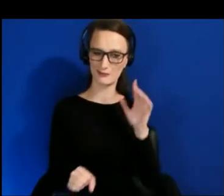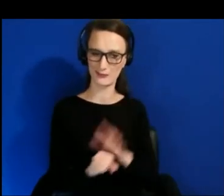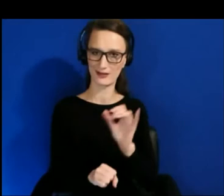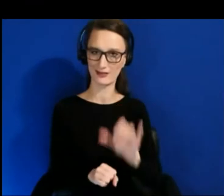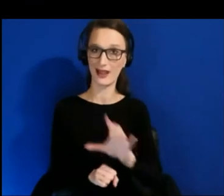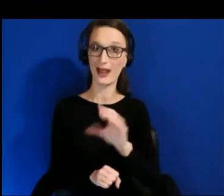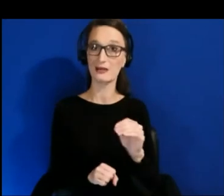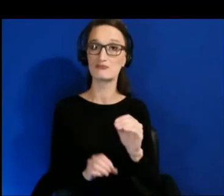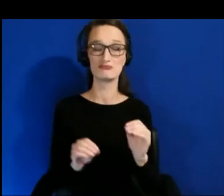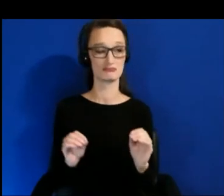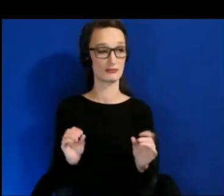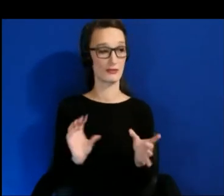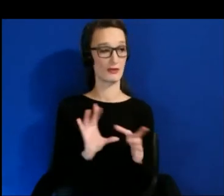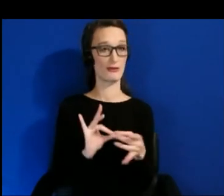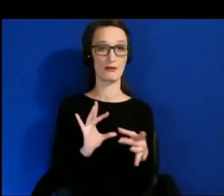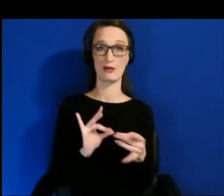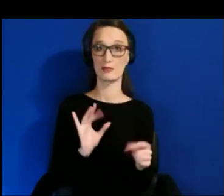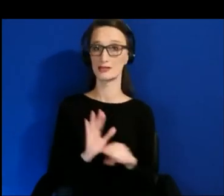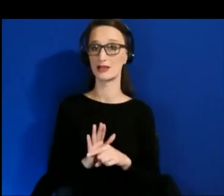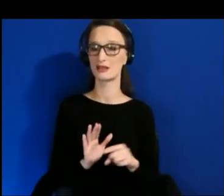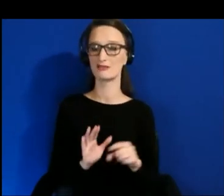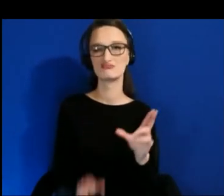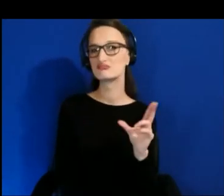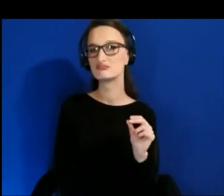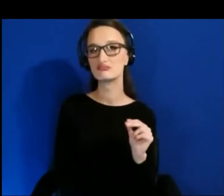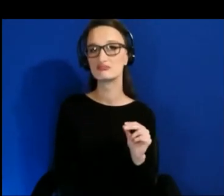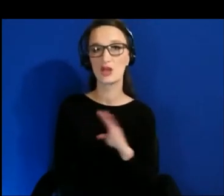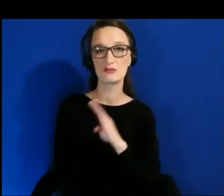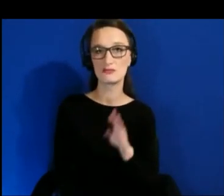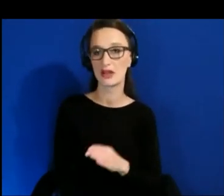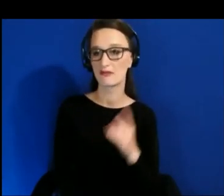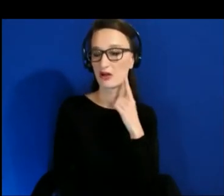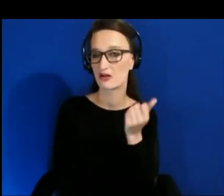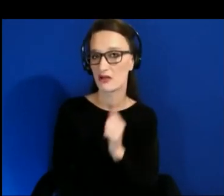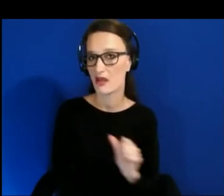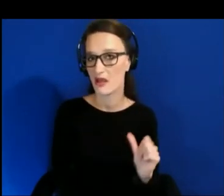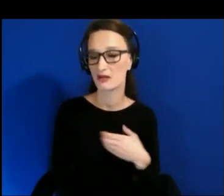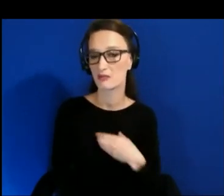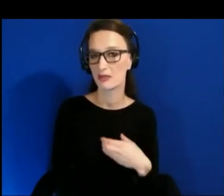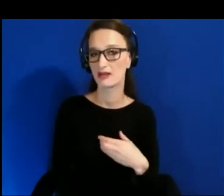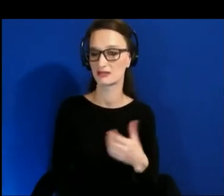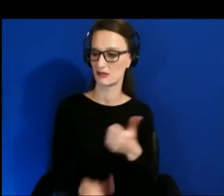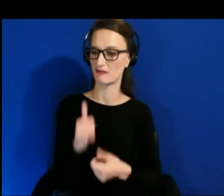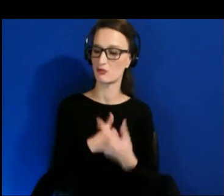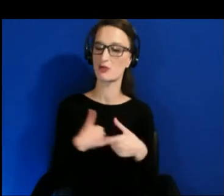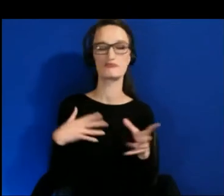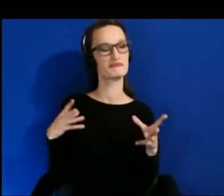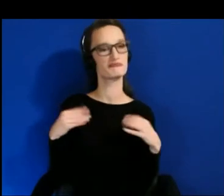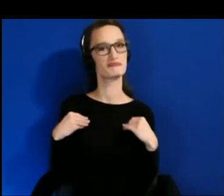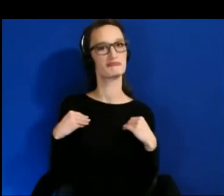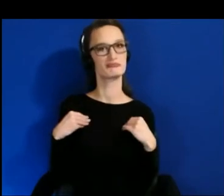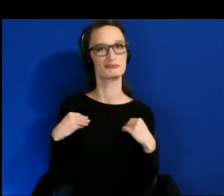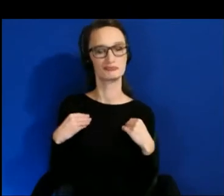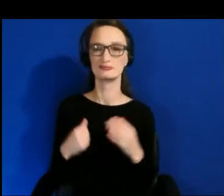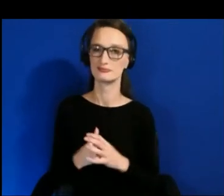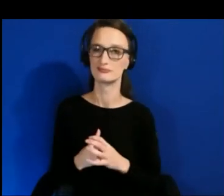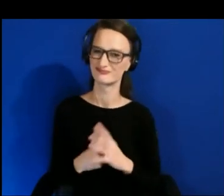is kind of cool, everybody accepted that as the base, and all of that kind of knowledge carries into our work on accessibility.